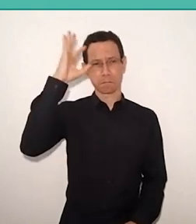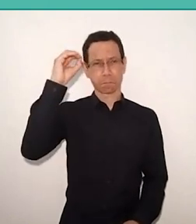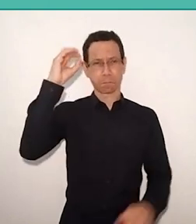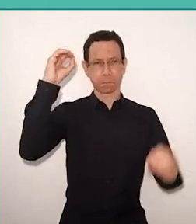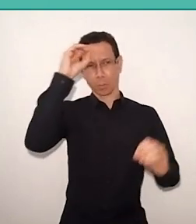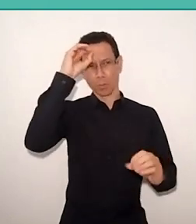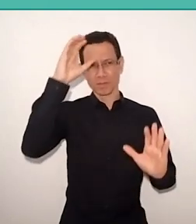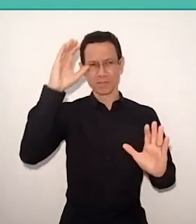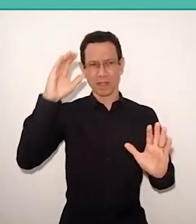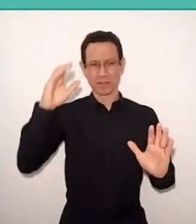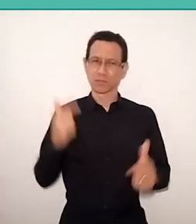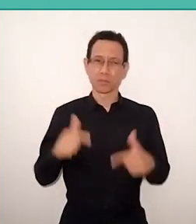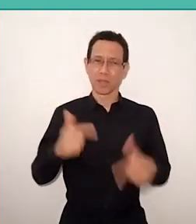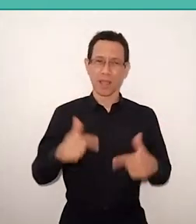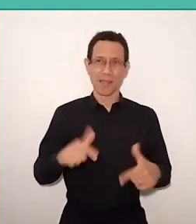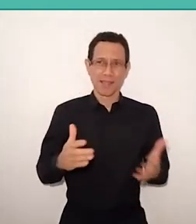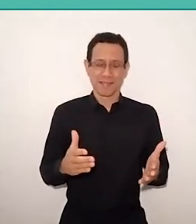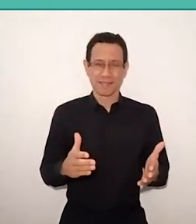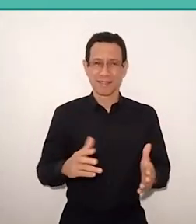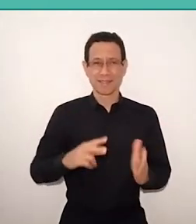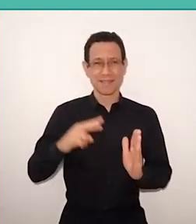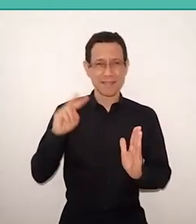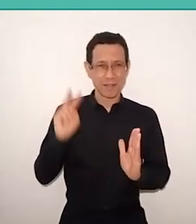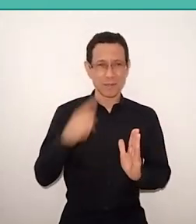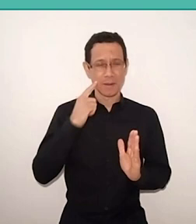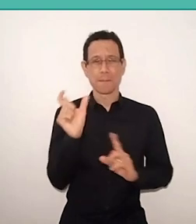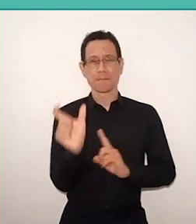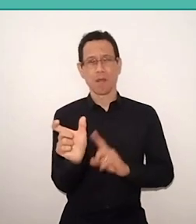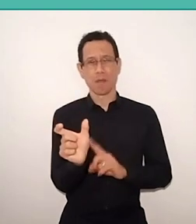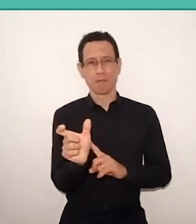"The reading of the word is supported and preceded by the reading of the world”.